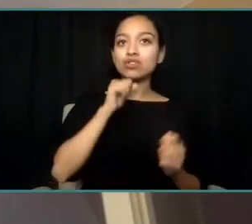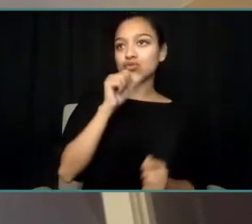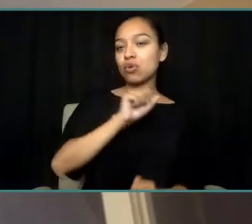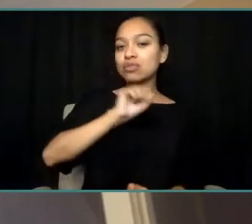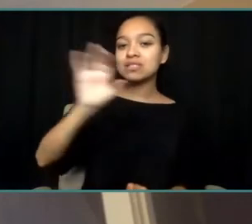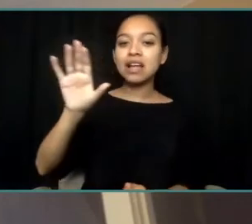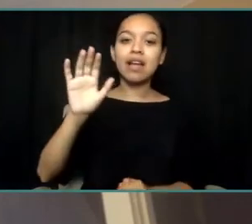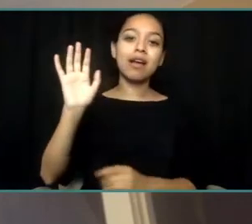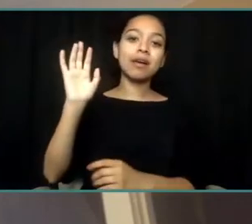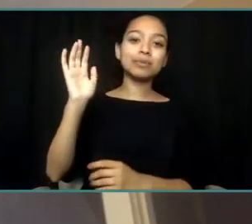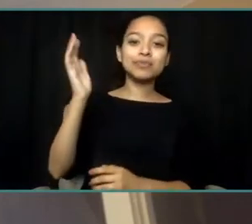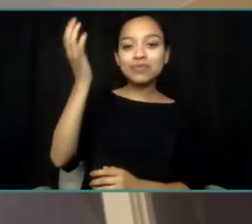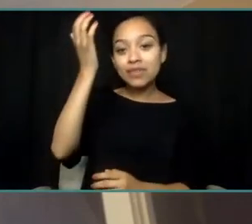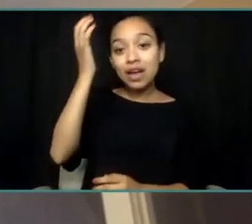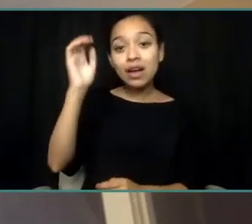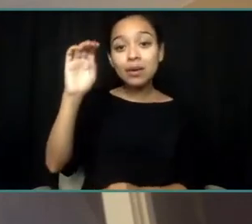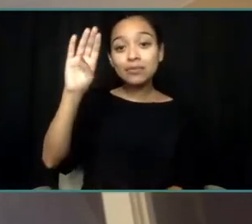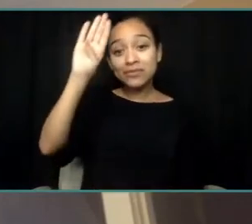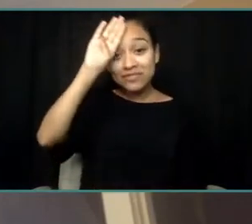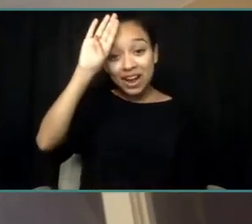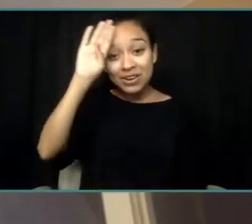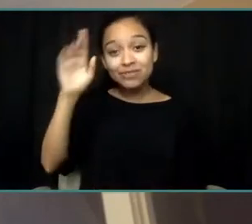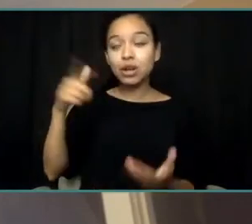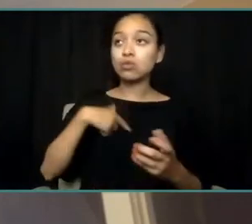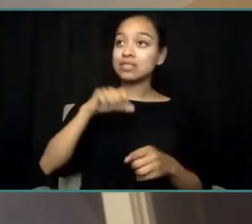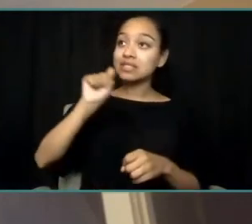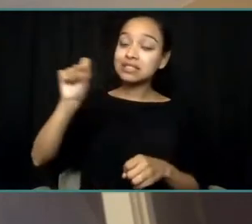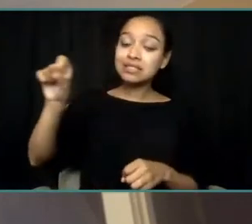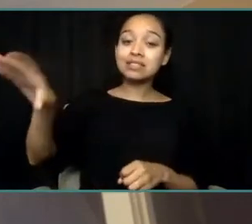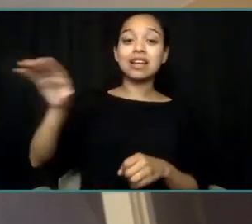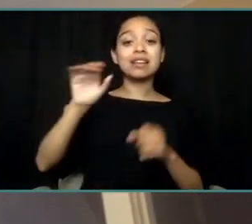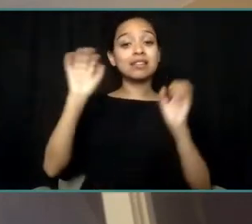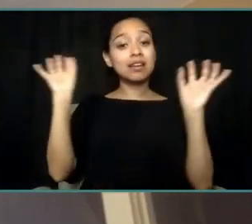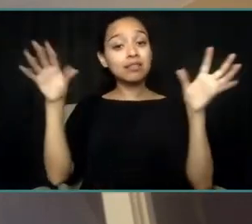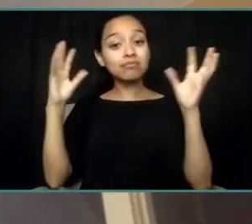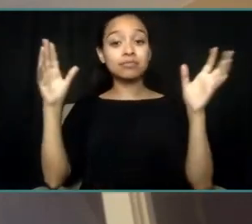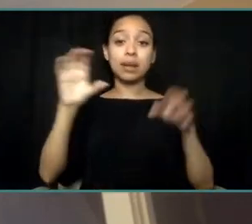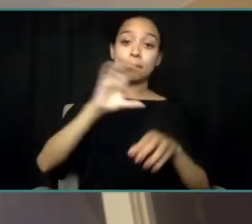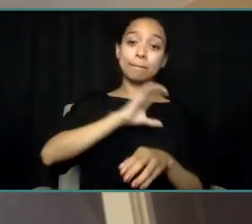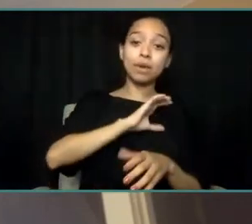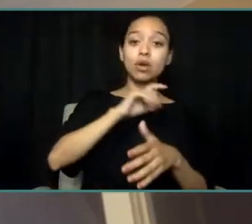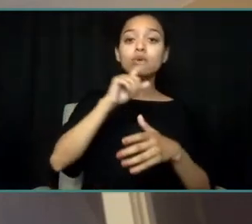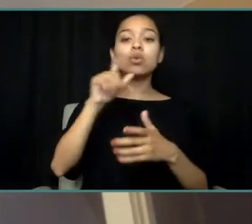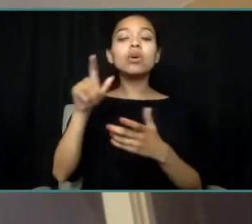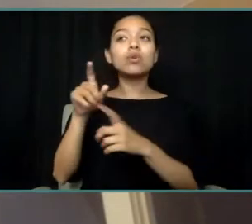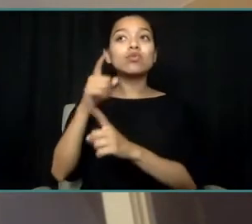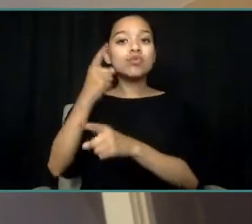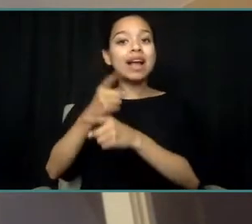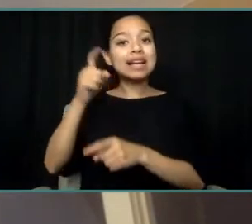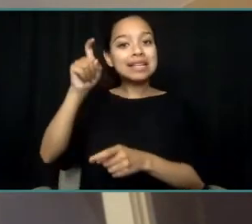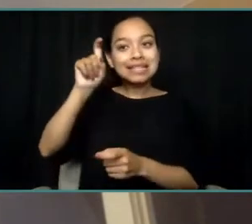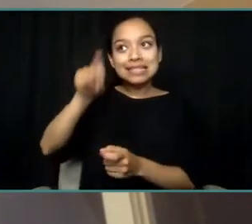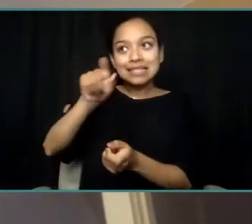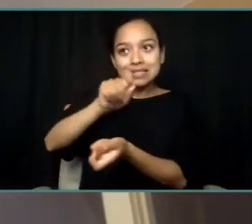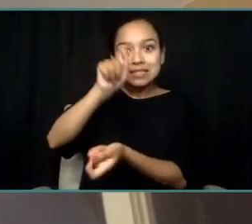We send an ambulance, a fire department, police officer, whoever is needed to deal with that.